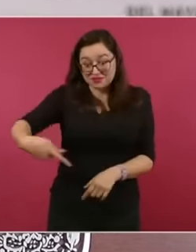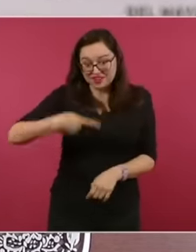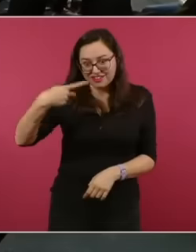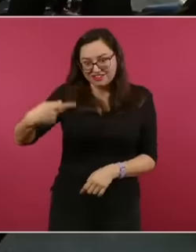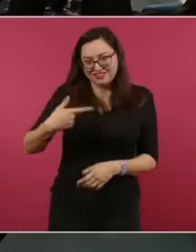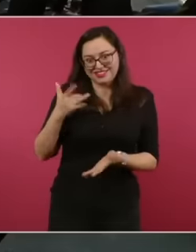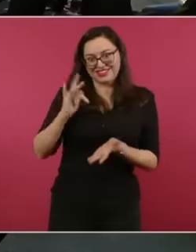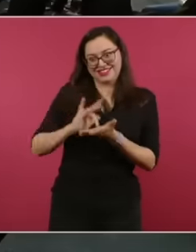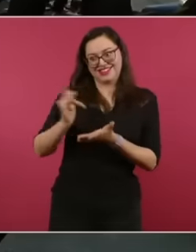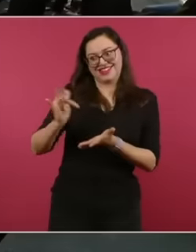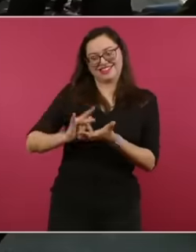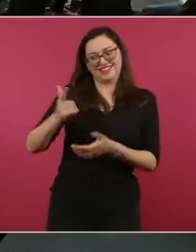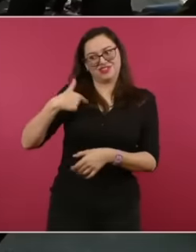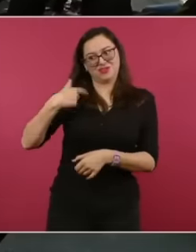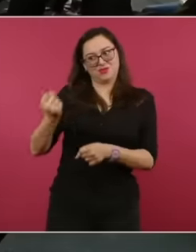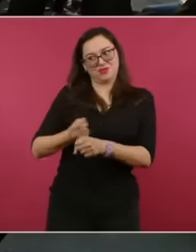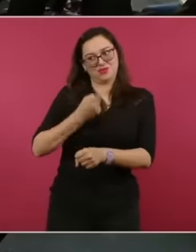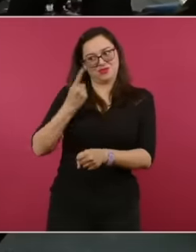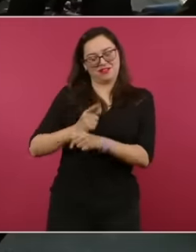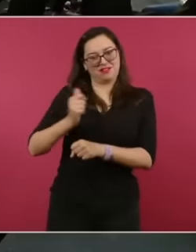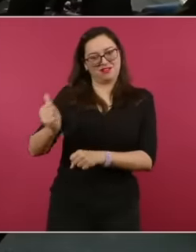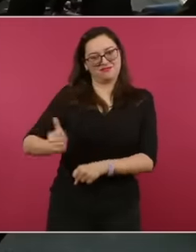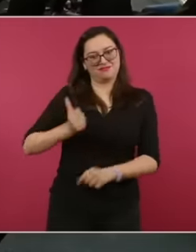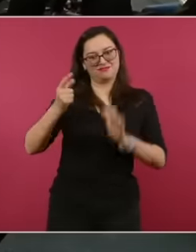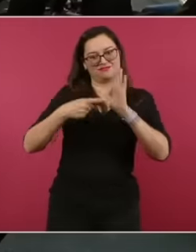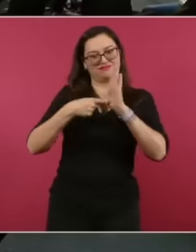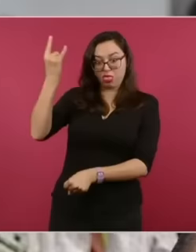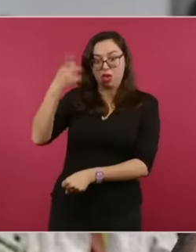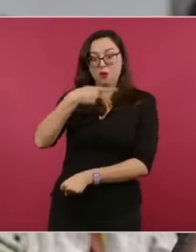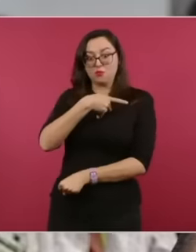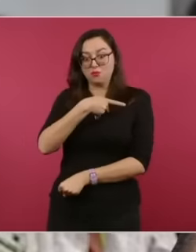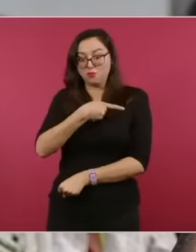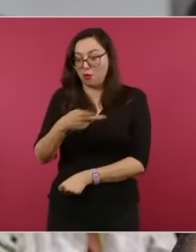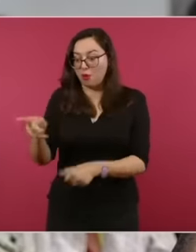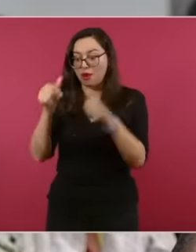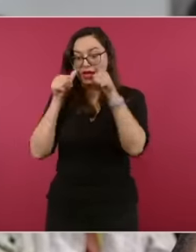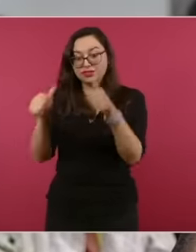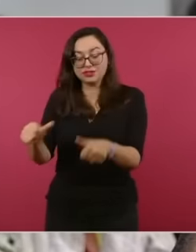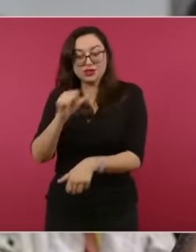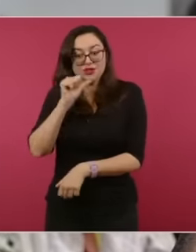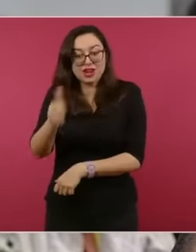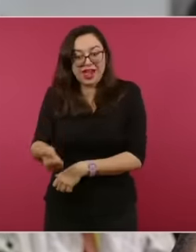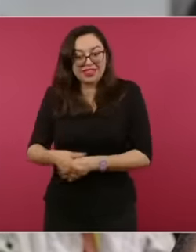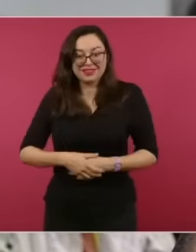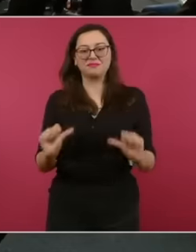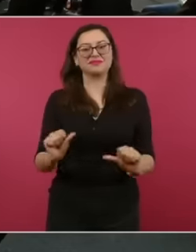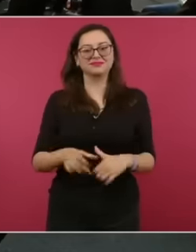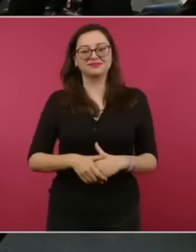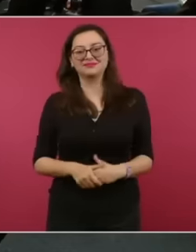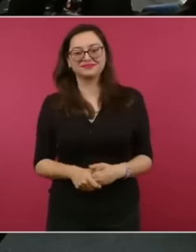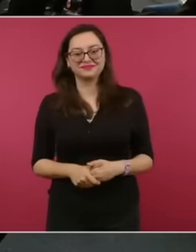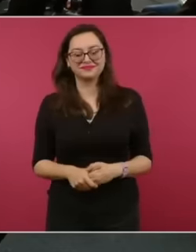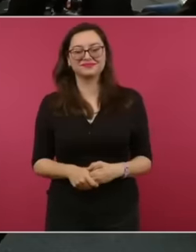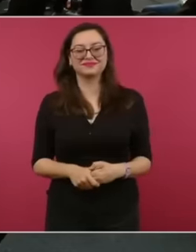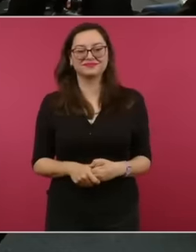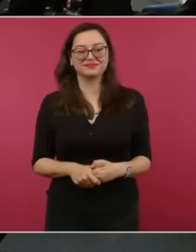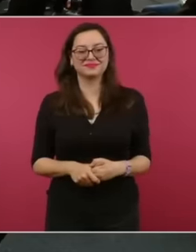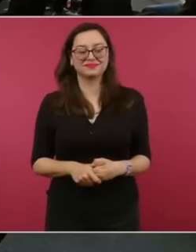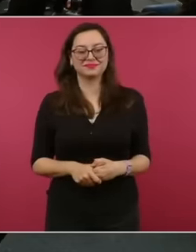presumptuous. Look,